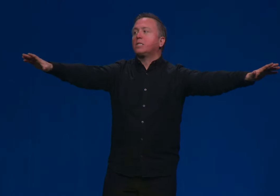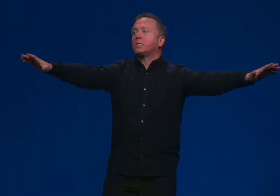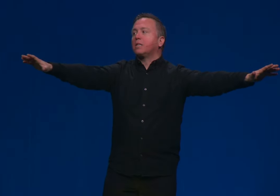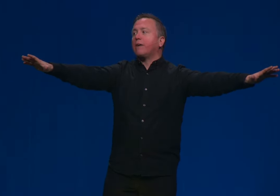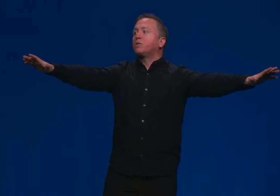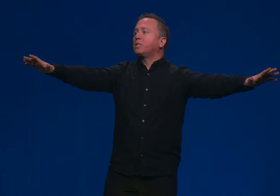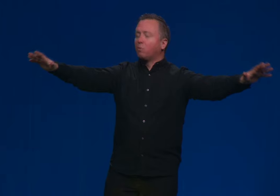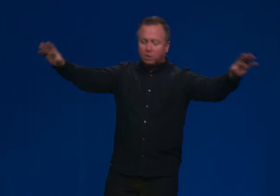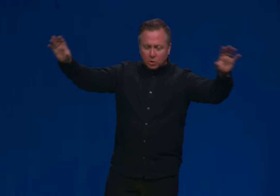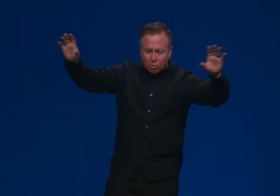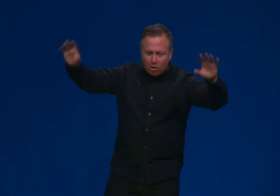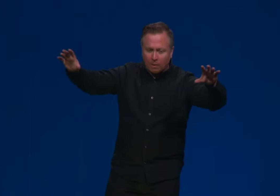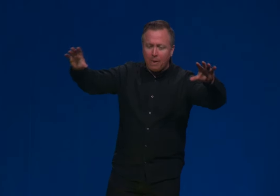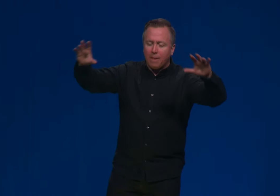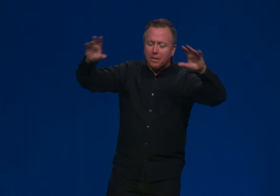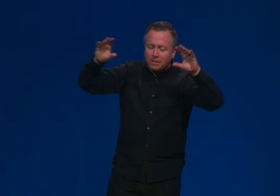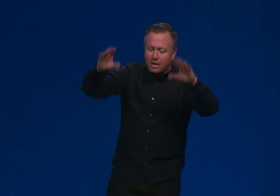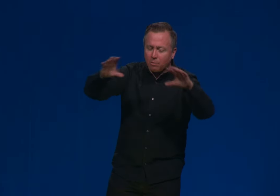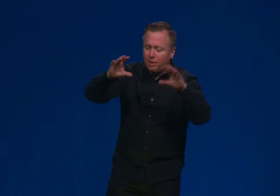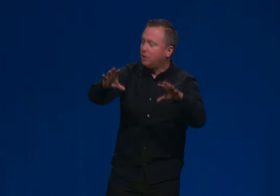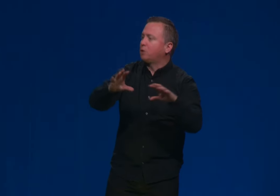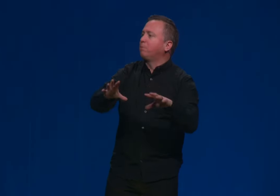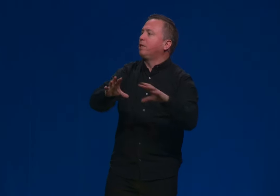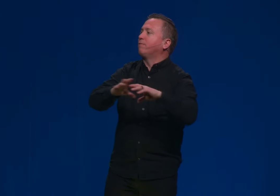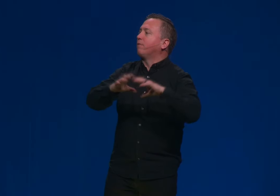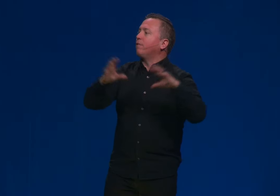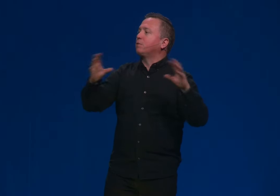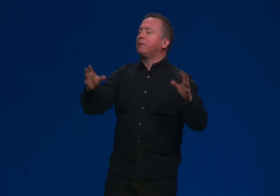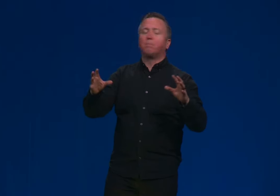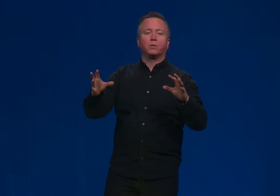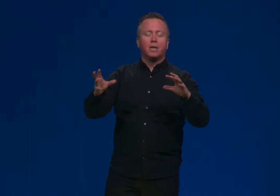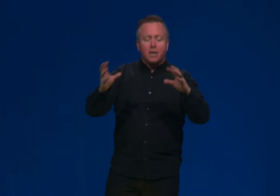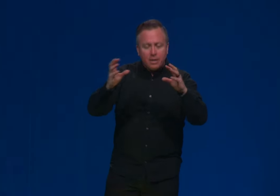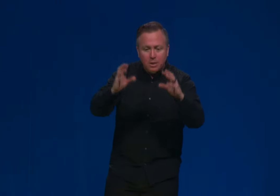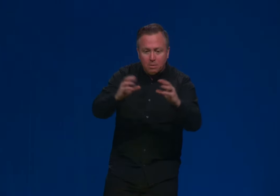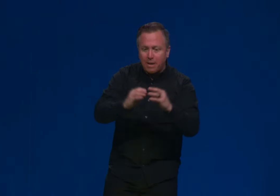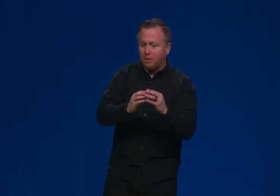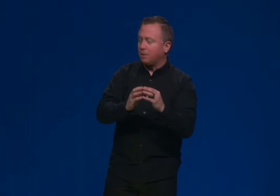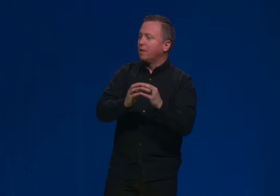This is how you see the world is wrong. The entire religious belief of all these peoples is dismantled.